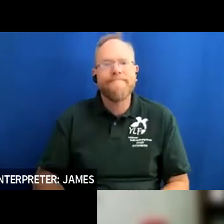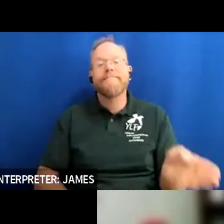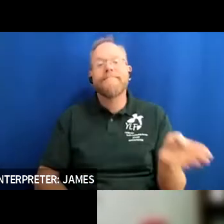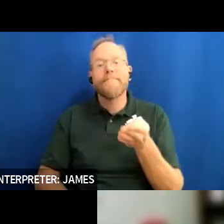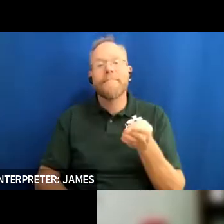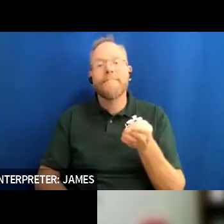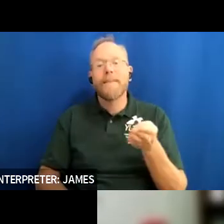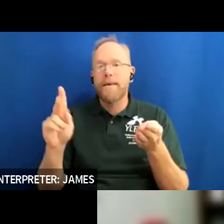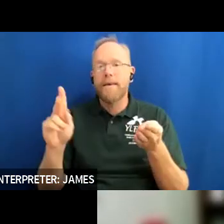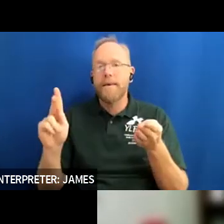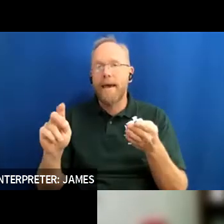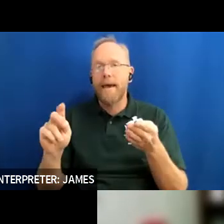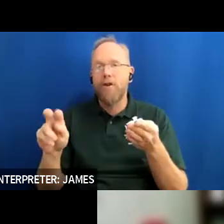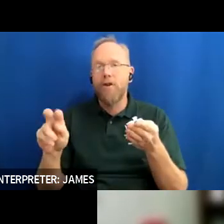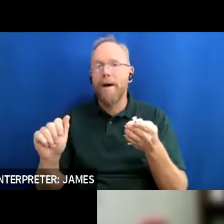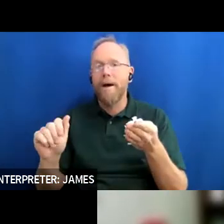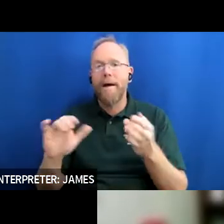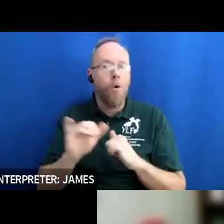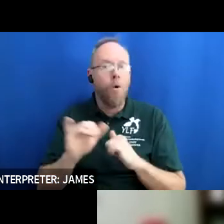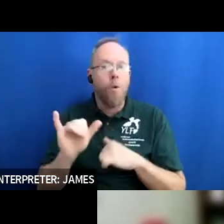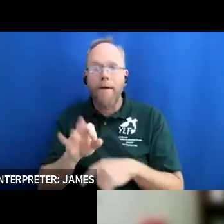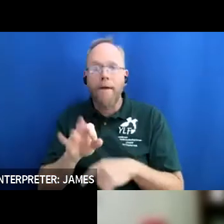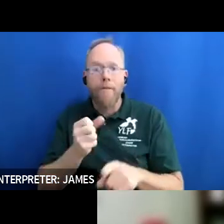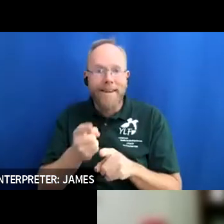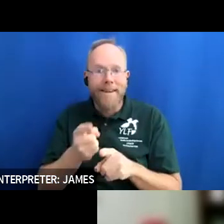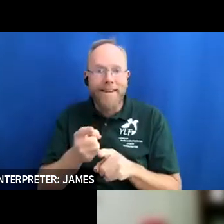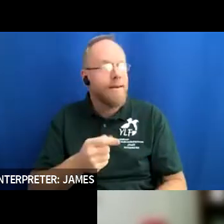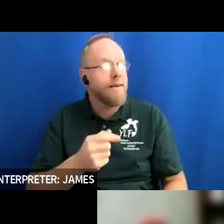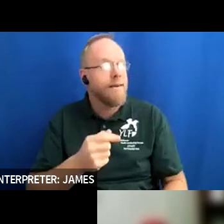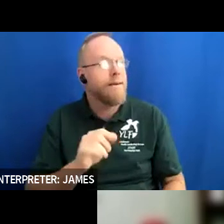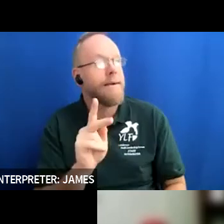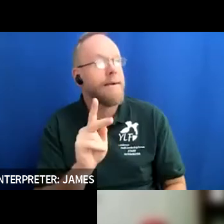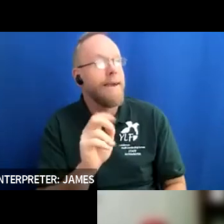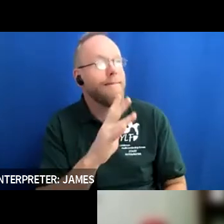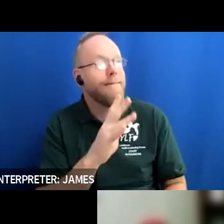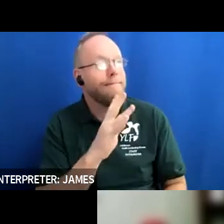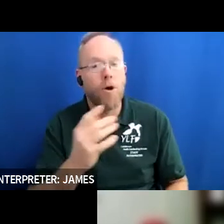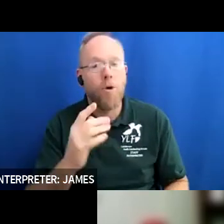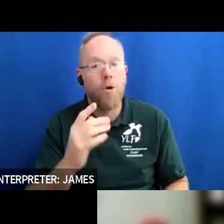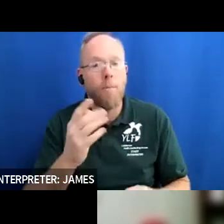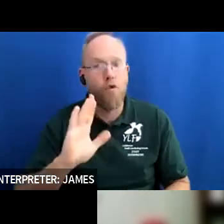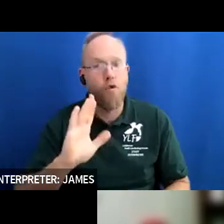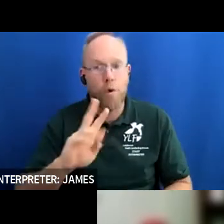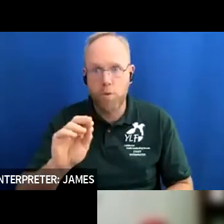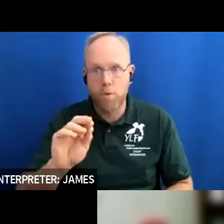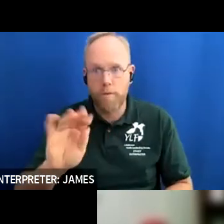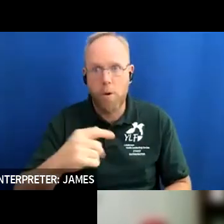at today when i was a delegate in 2004 um one of the things was that was the first time